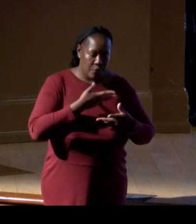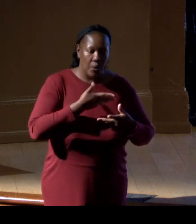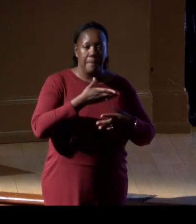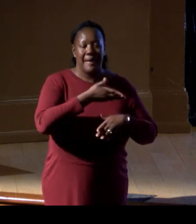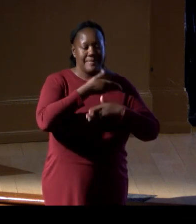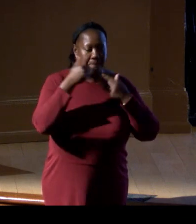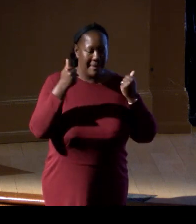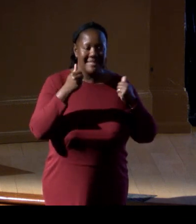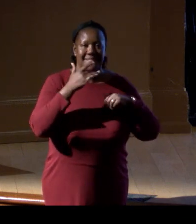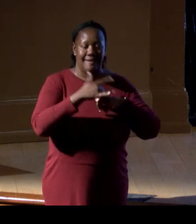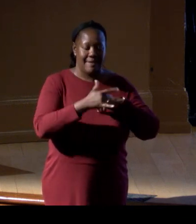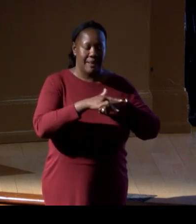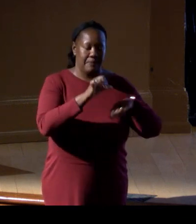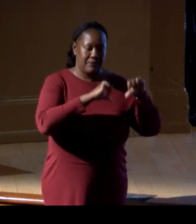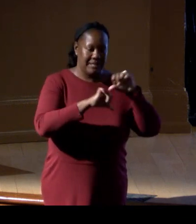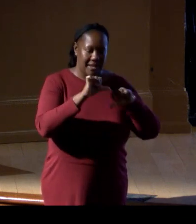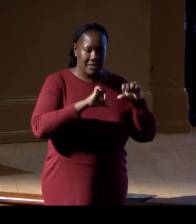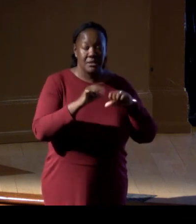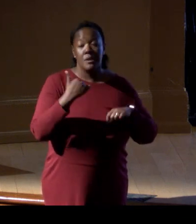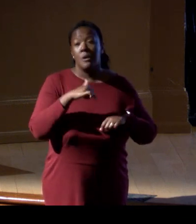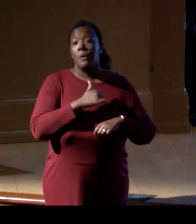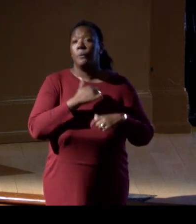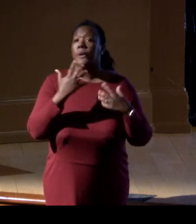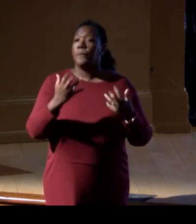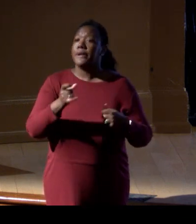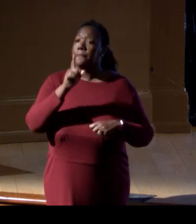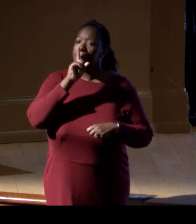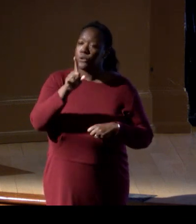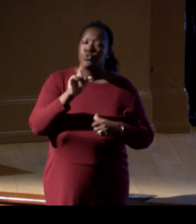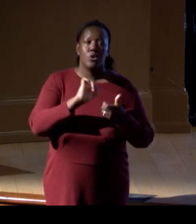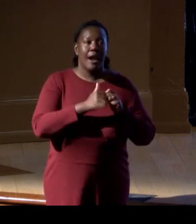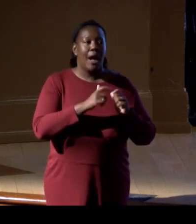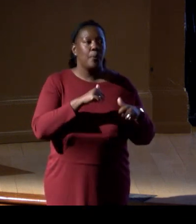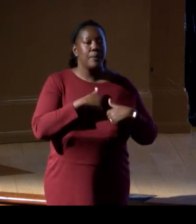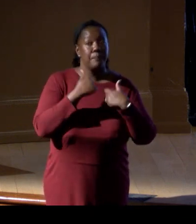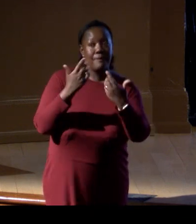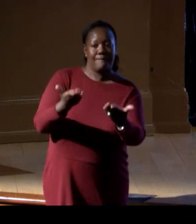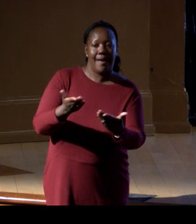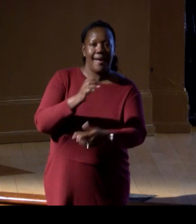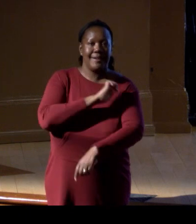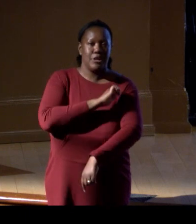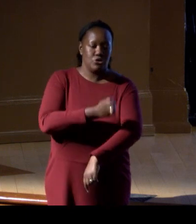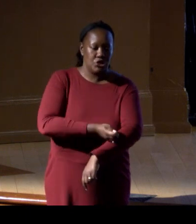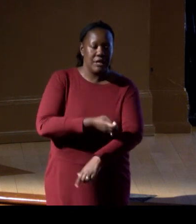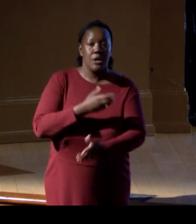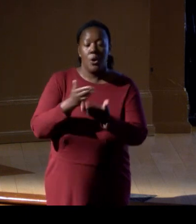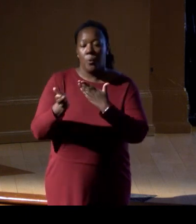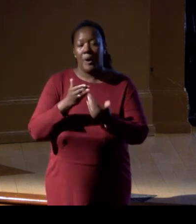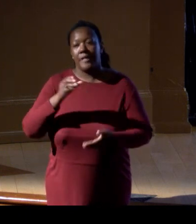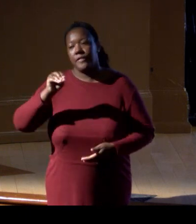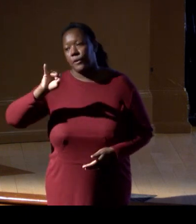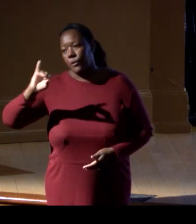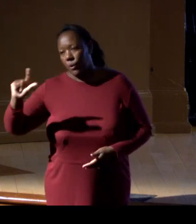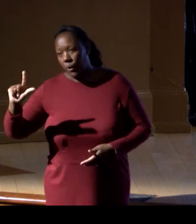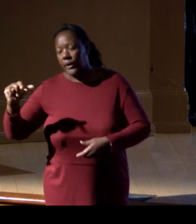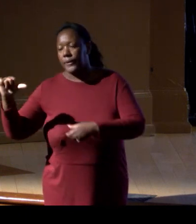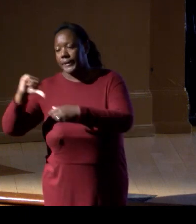On our side, we wanna ensure the way that we provide energy, whether it be oil and gas, or offshore wind,